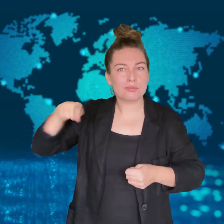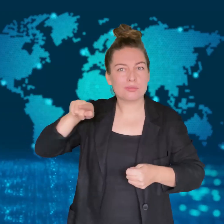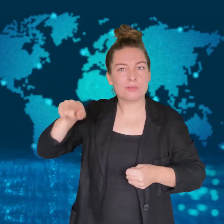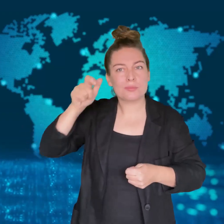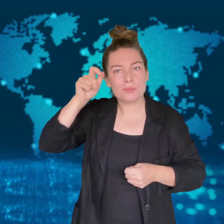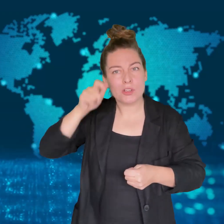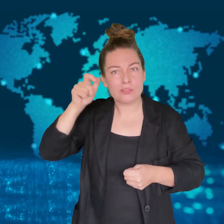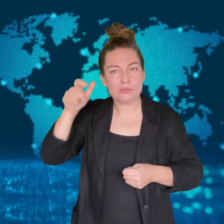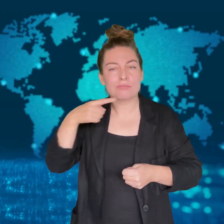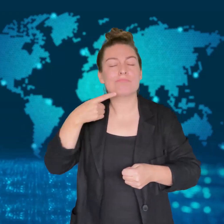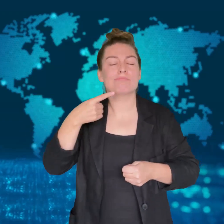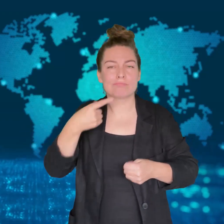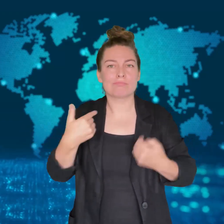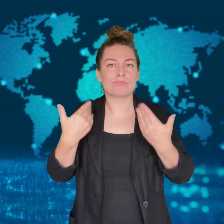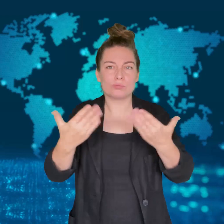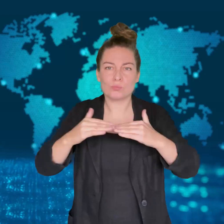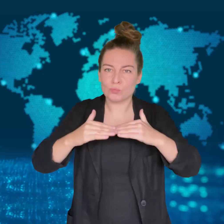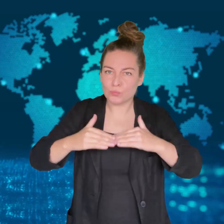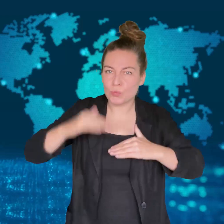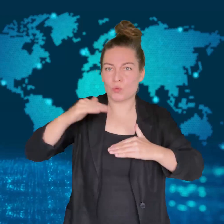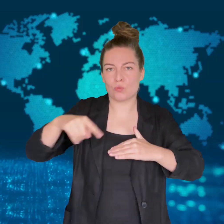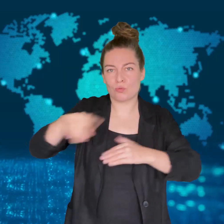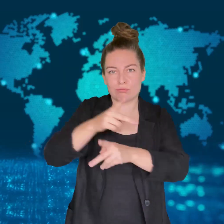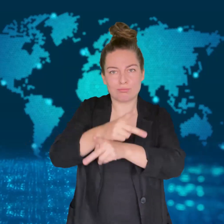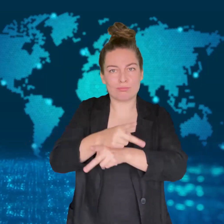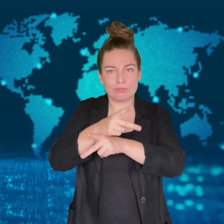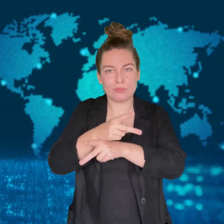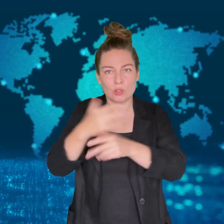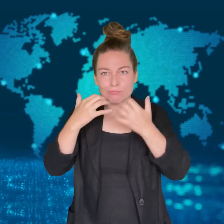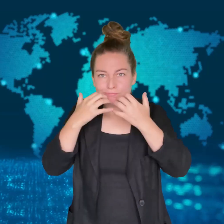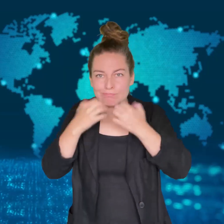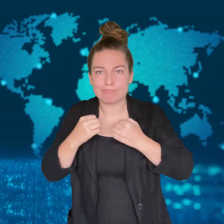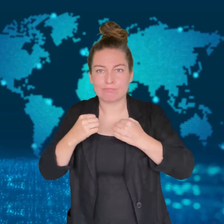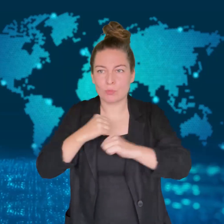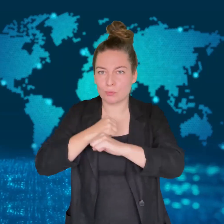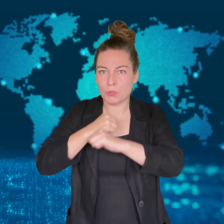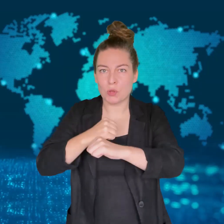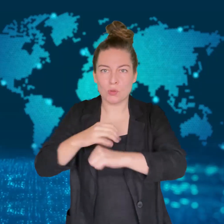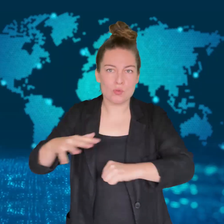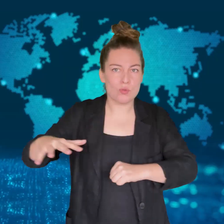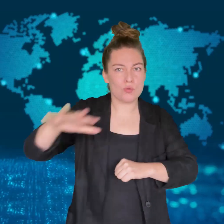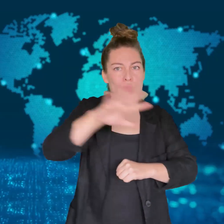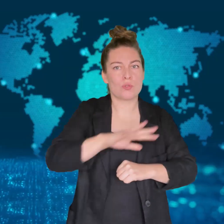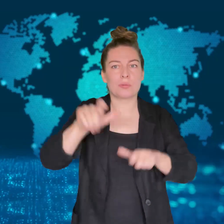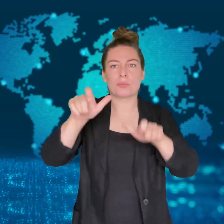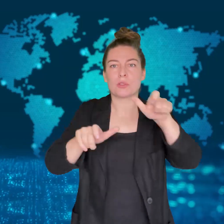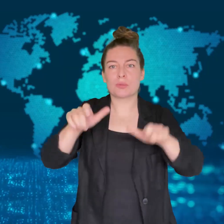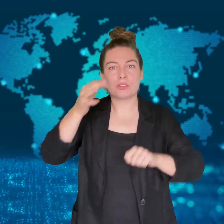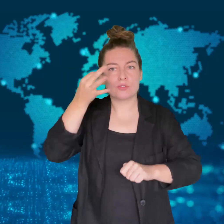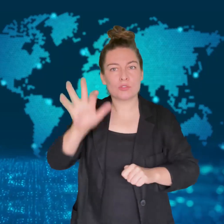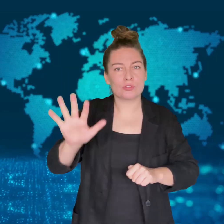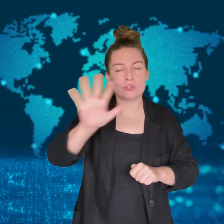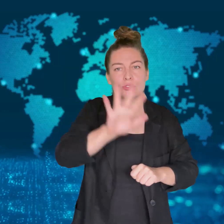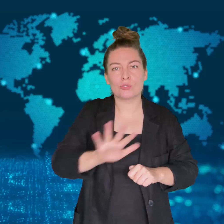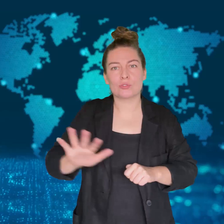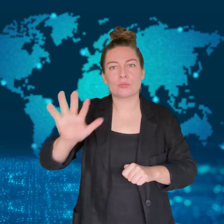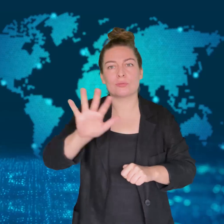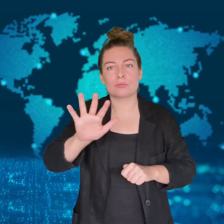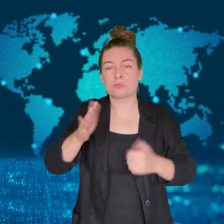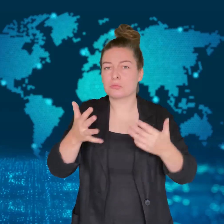in an "attack emergency" threat posture.